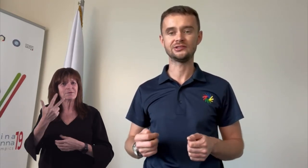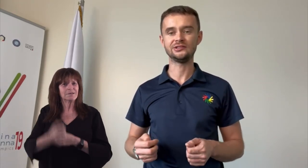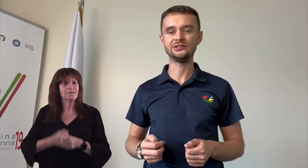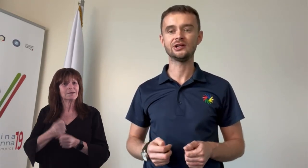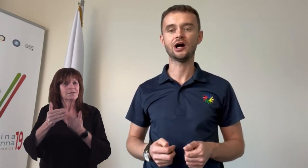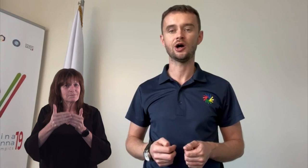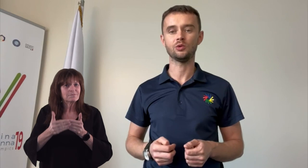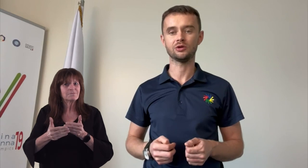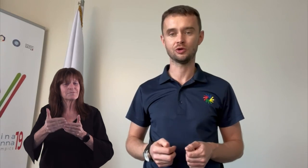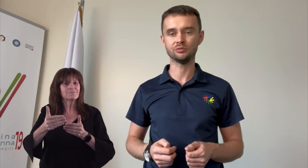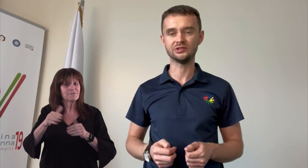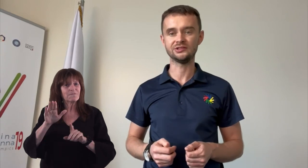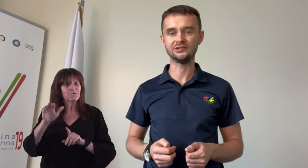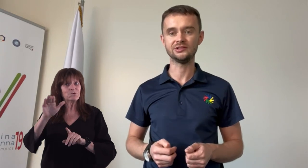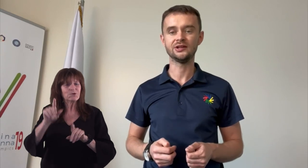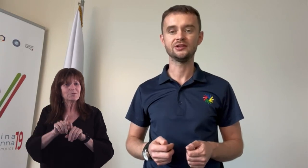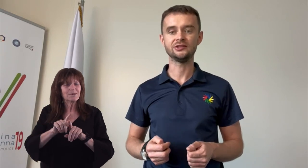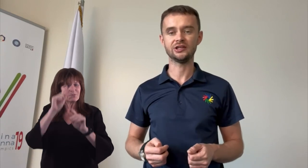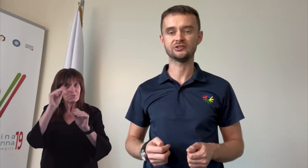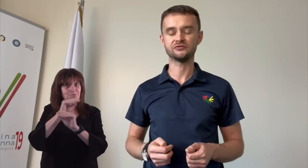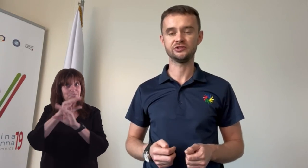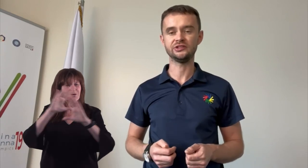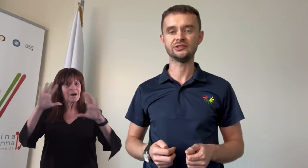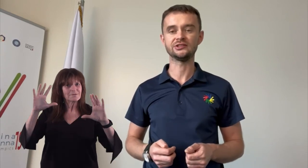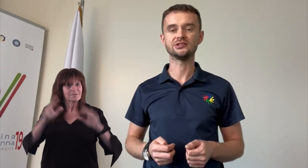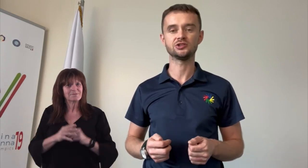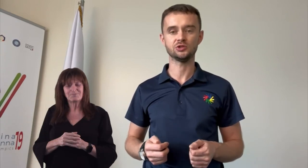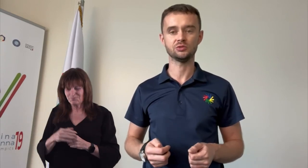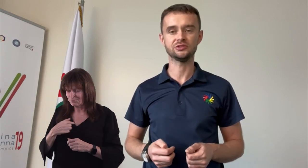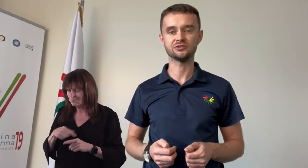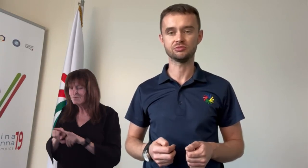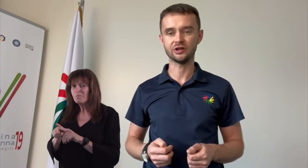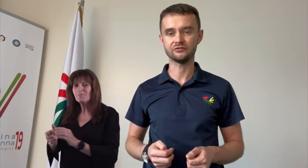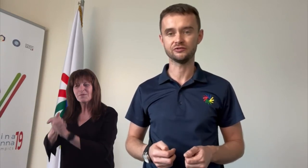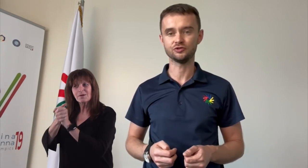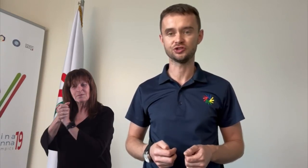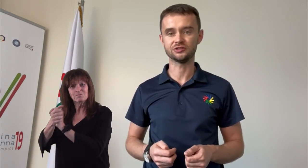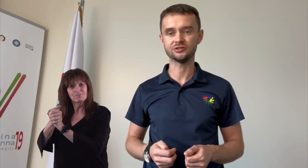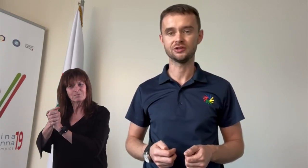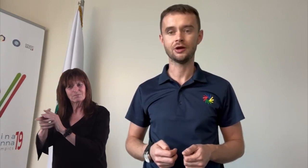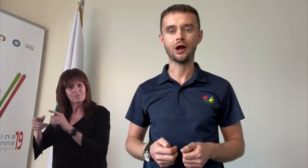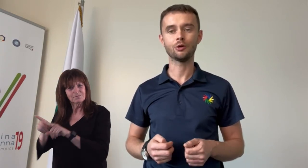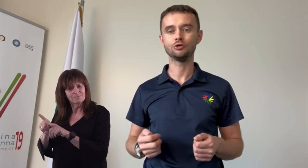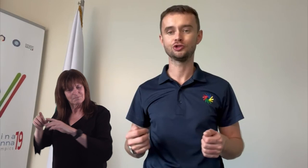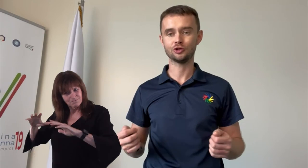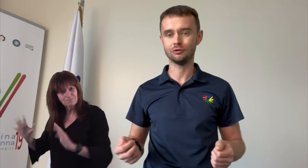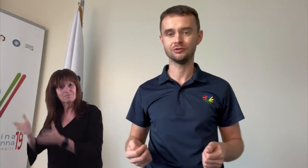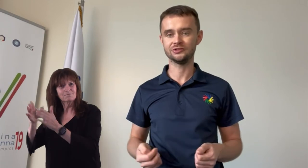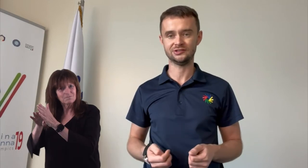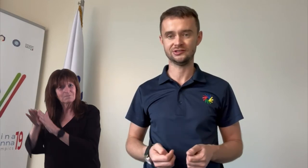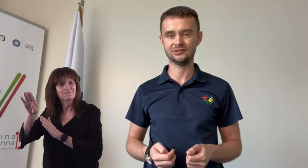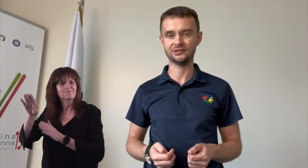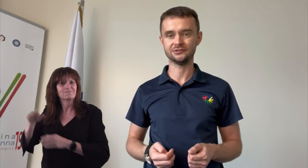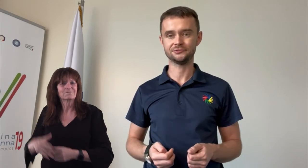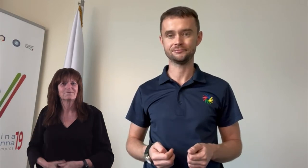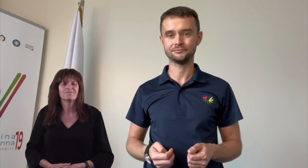a bright future — I wish all the success.